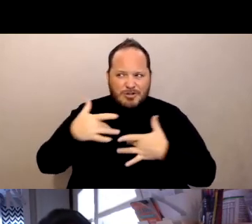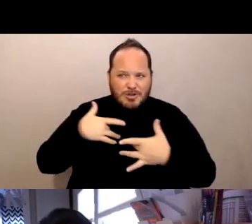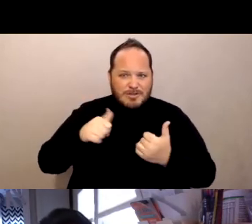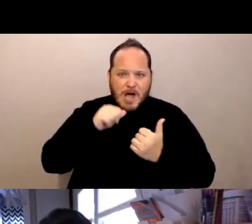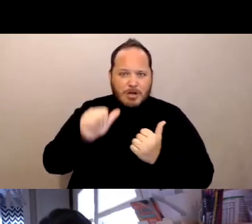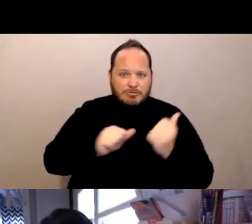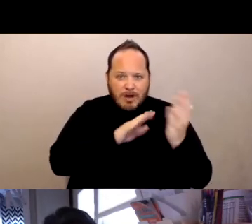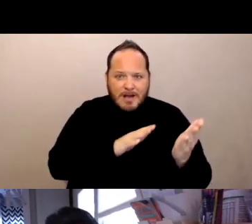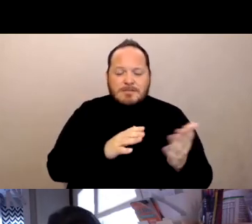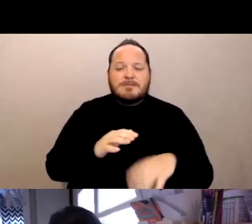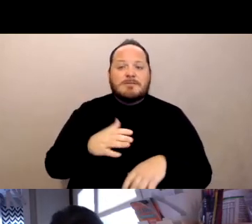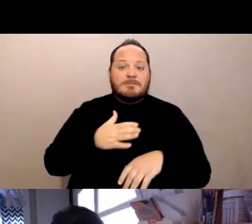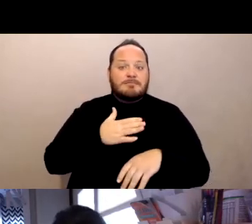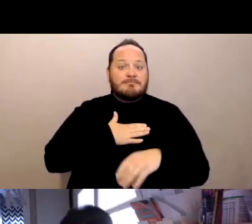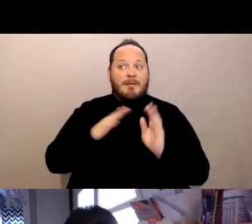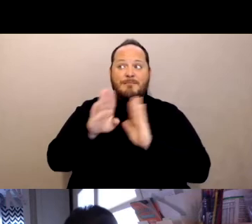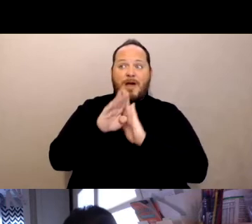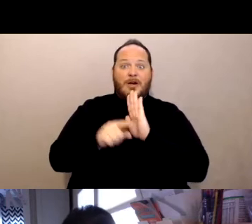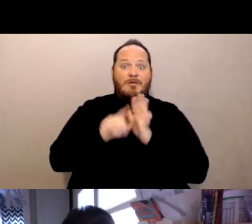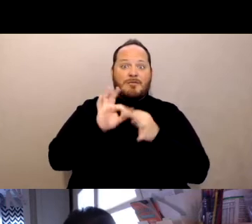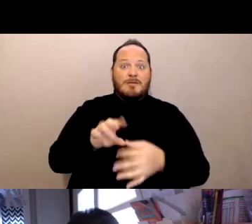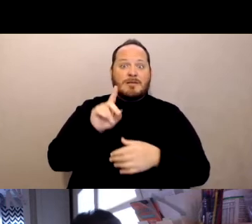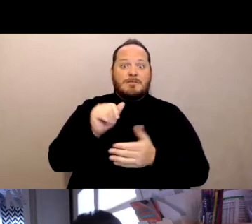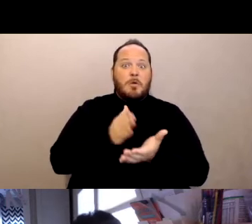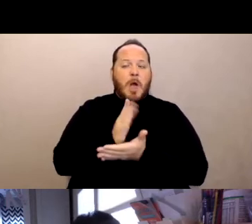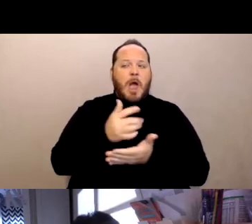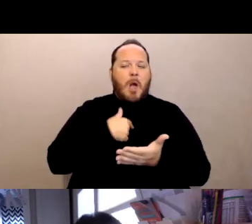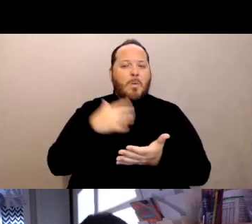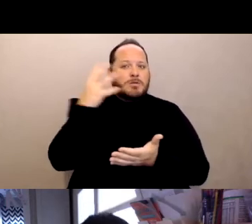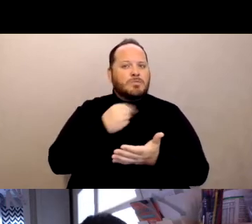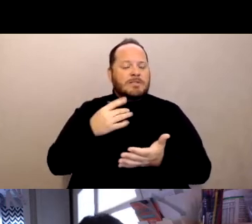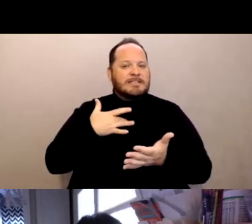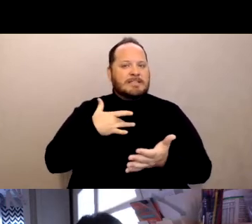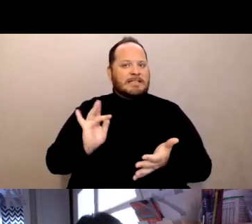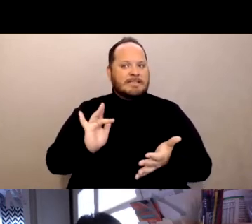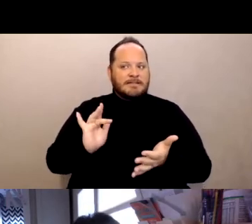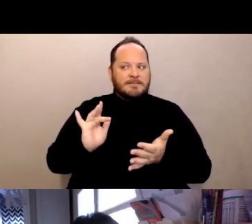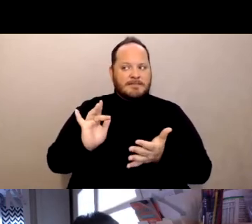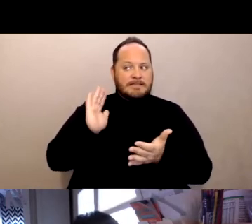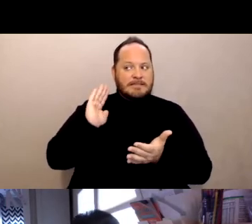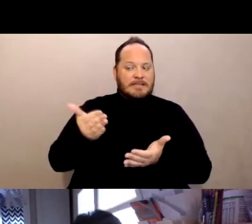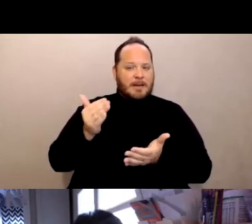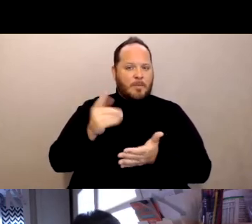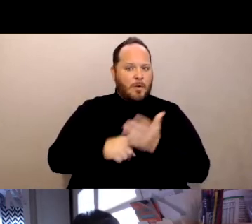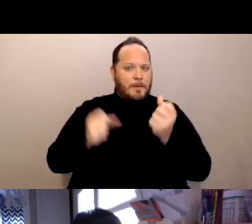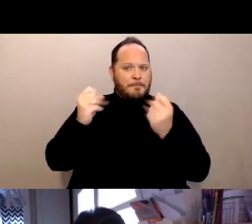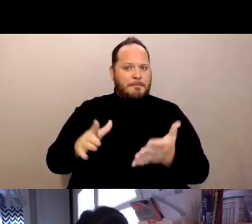I was pretty sensitive to the fact that there was a lot of what seemed to be rights violations going on in long-term care facilities.